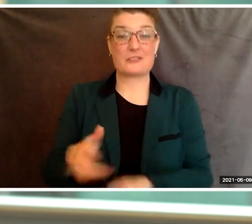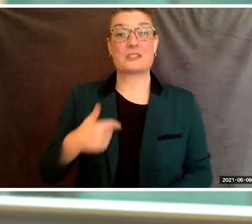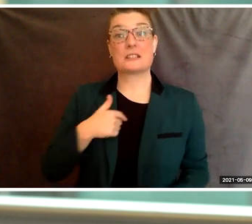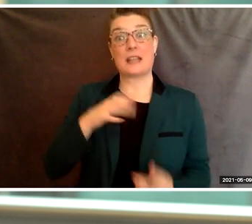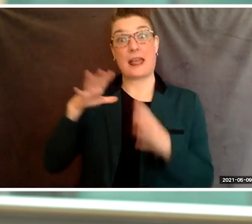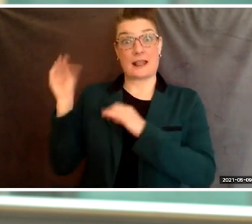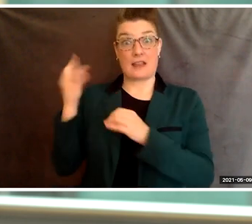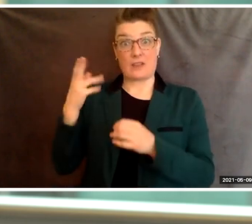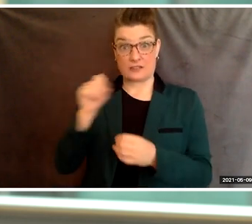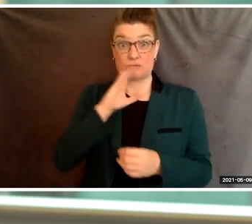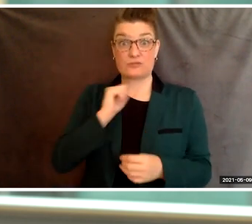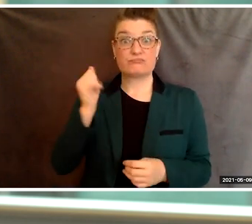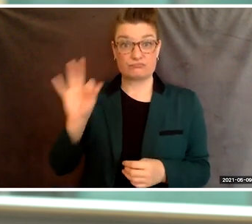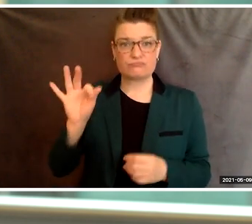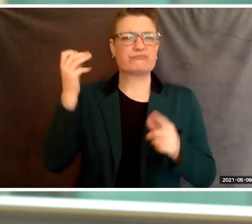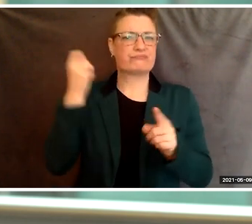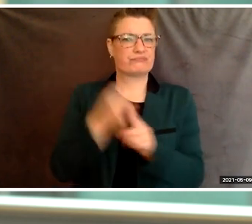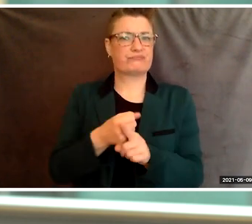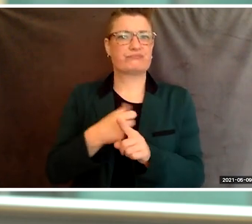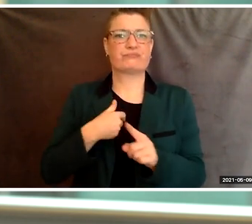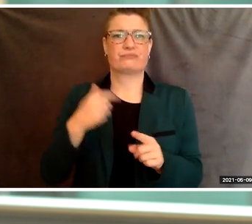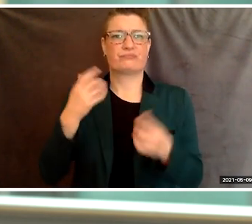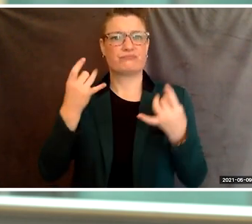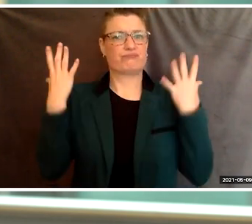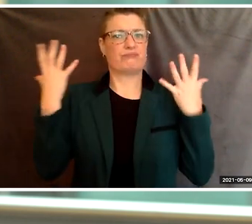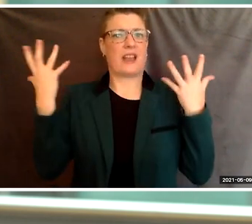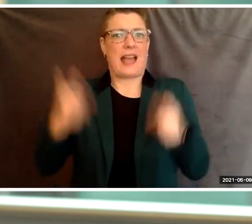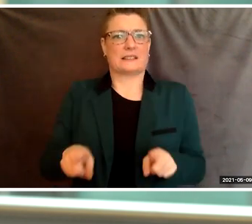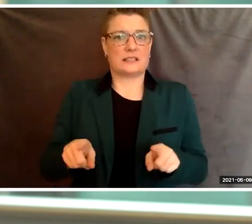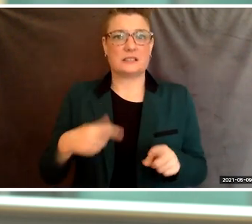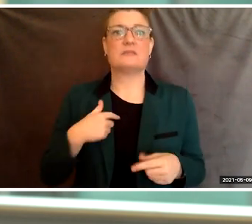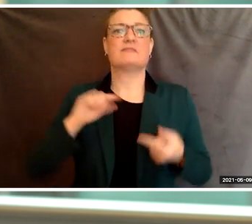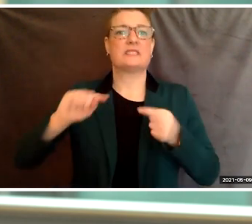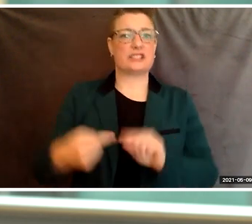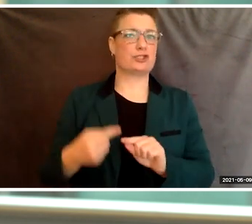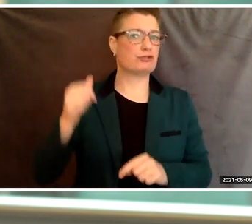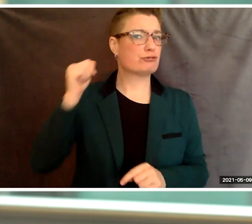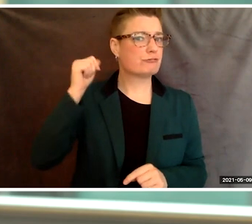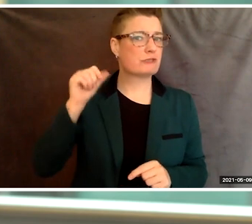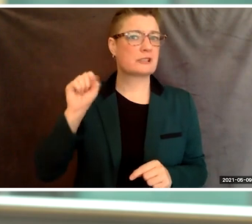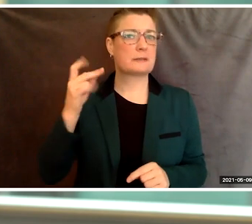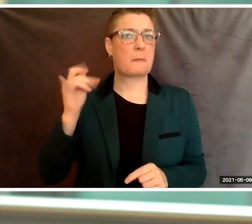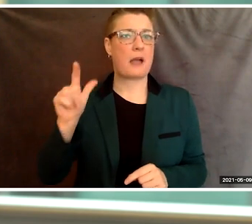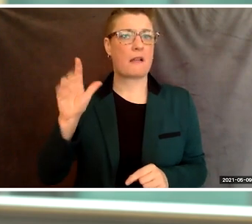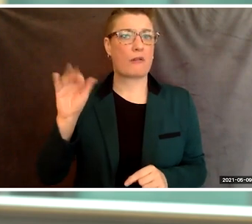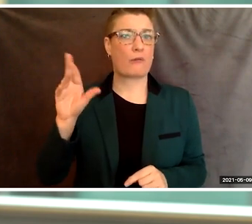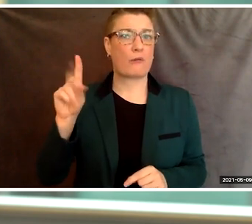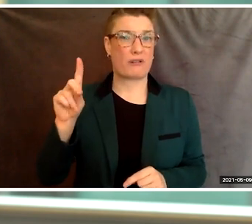I was in a life altering accident that left me with a spinal cord injury. Experiencing something like this, you're going to have a terrifying train of thought,